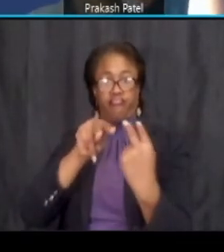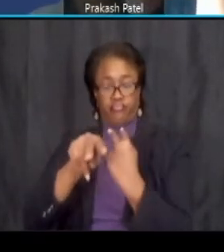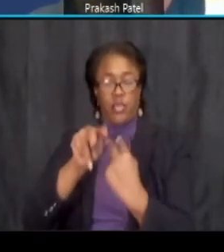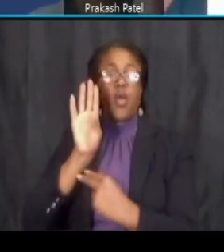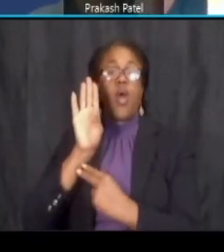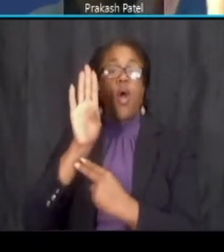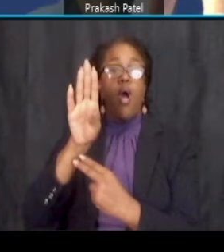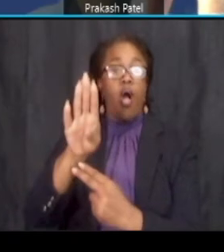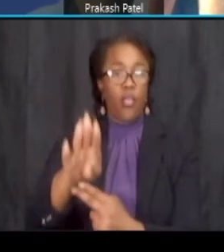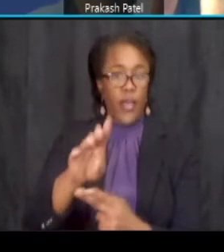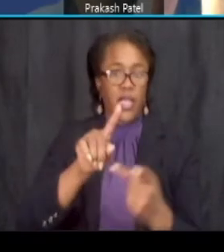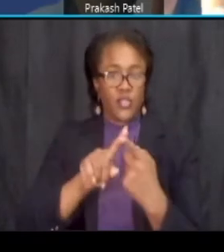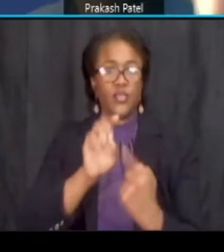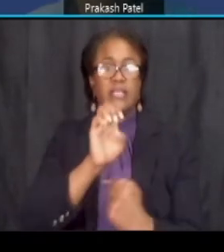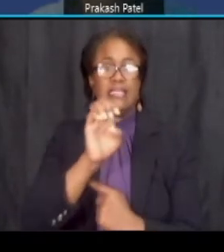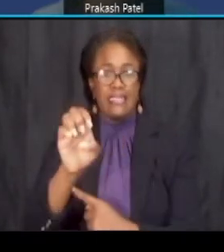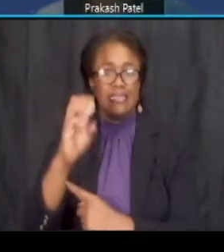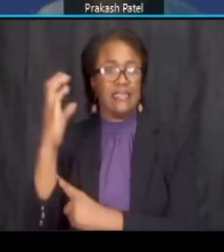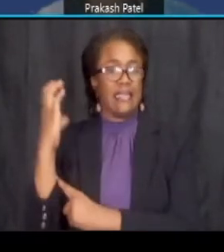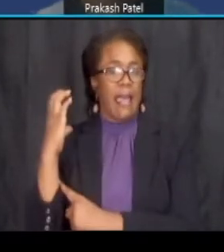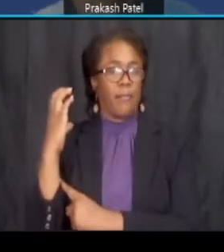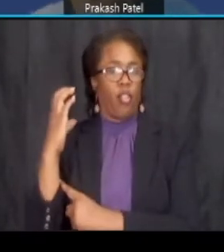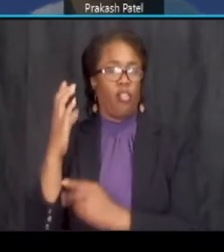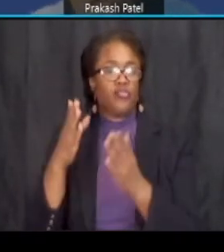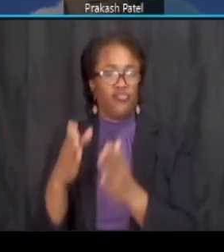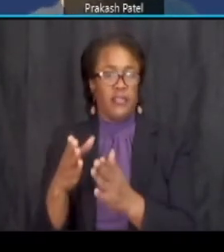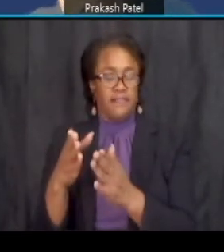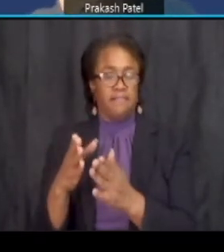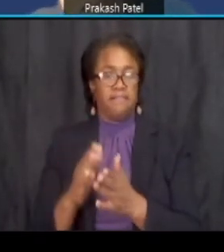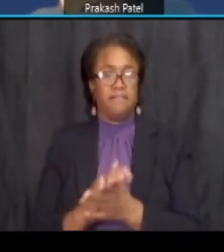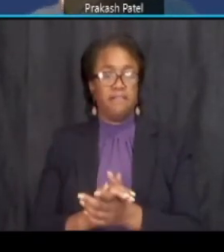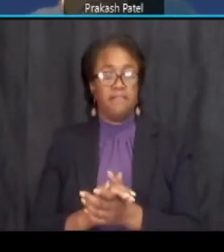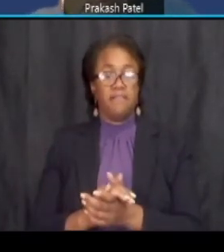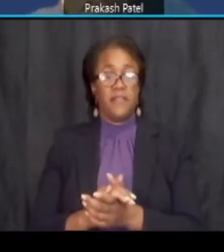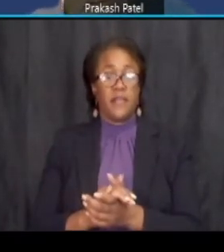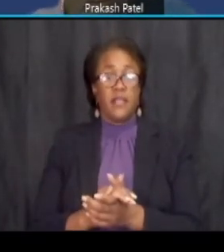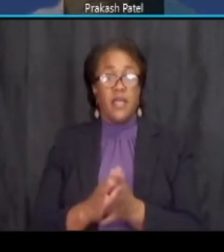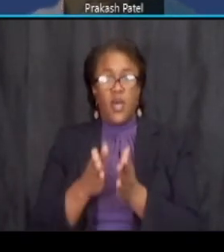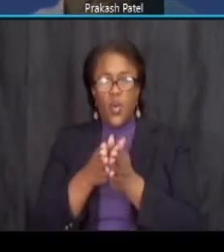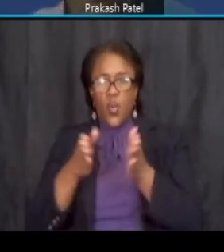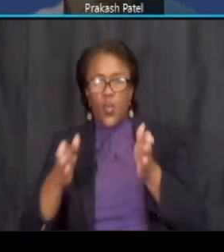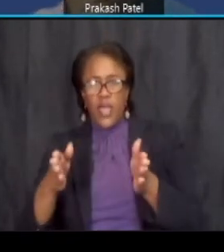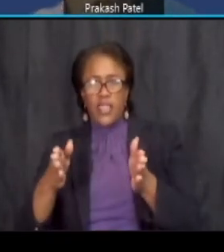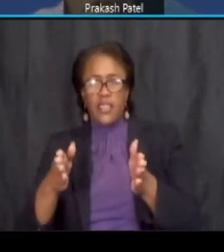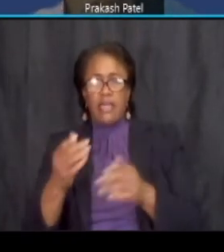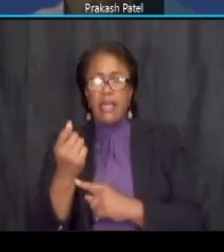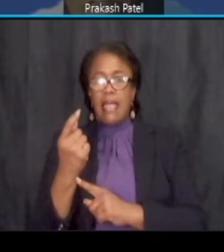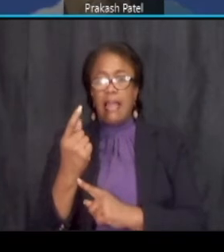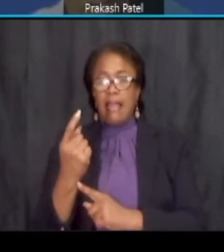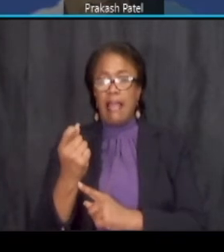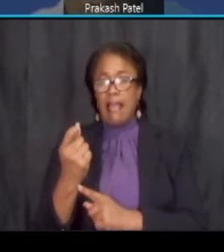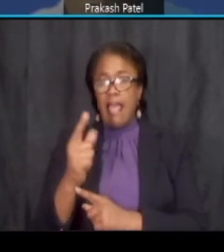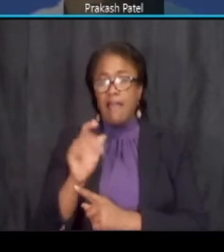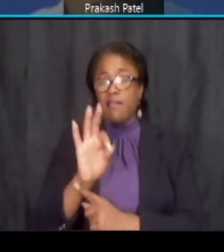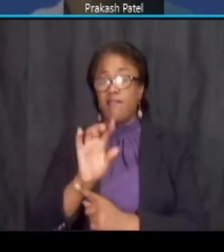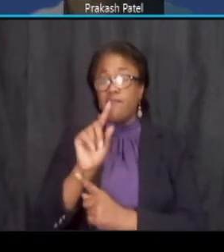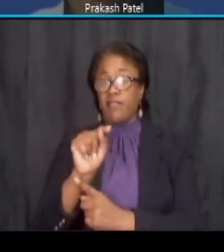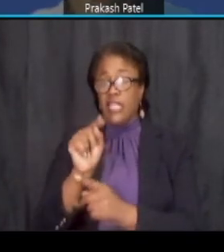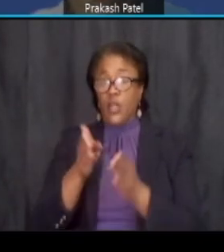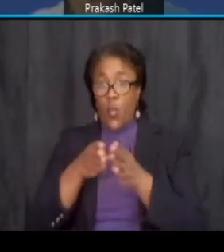east capital street the lane widths are the curb lanes are 11 foot wide that includes the one foot